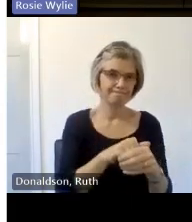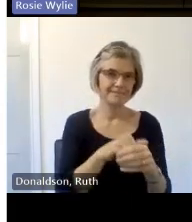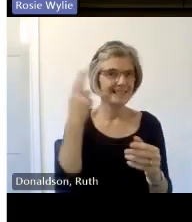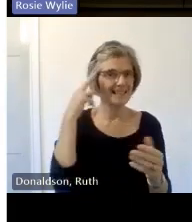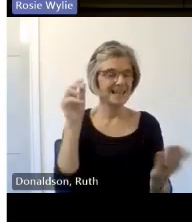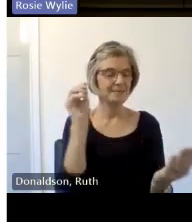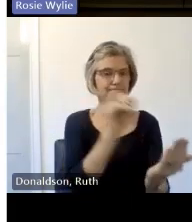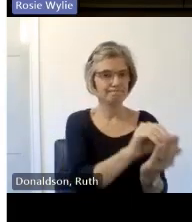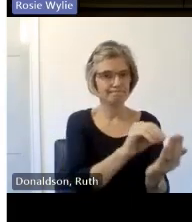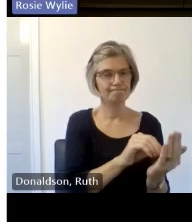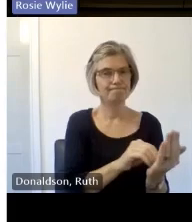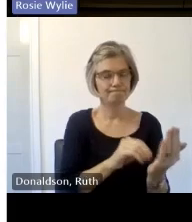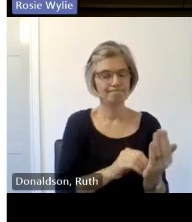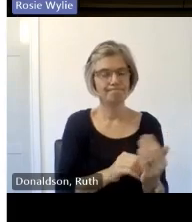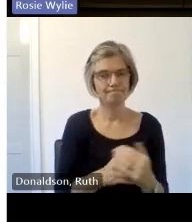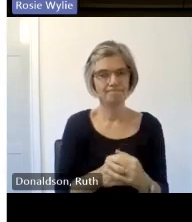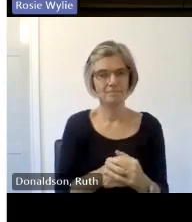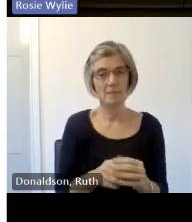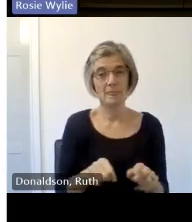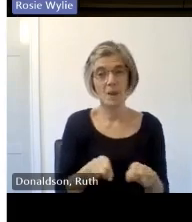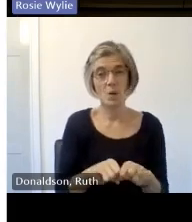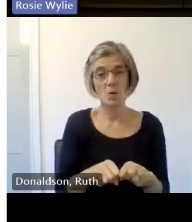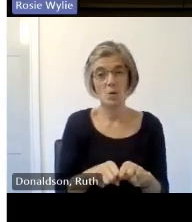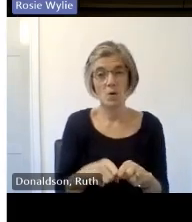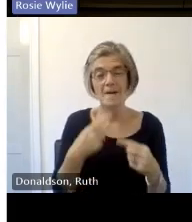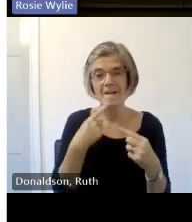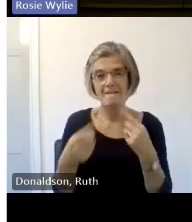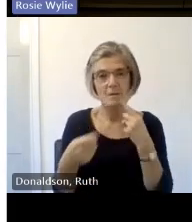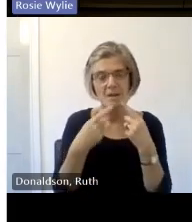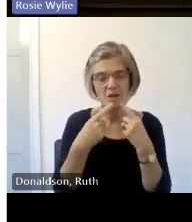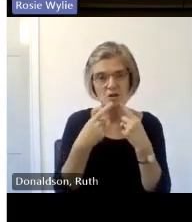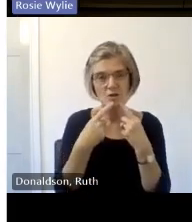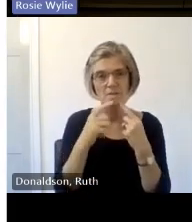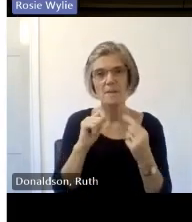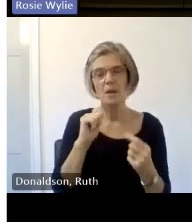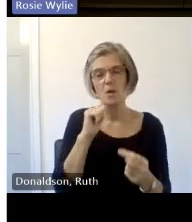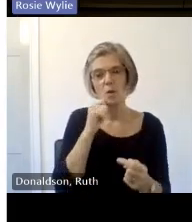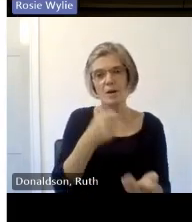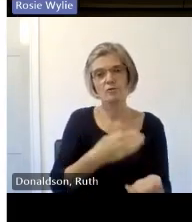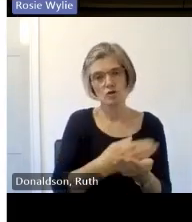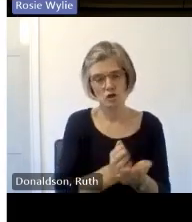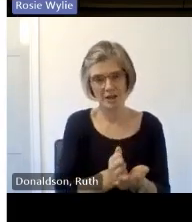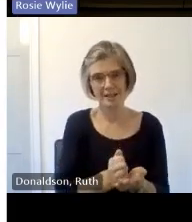information to anybody that is on the teams call about your online things so one of the